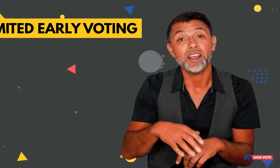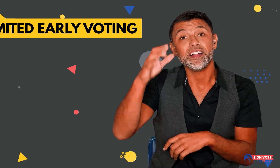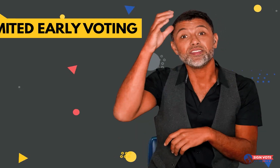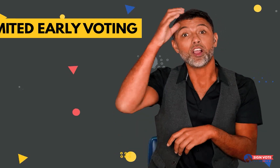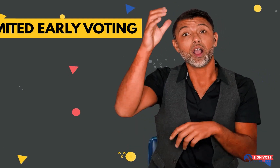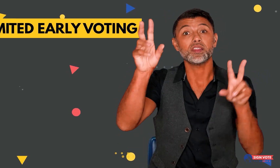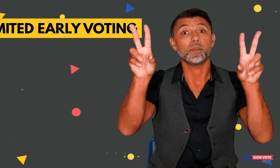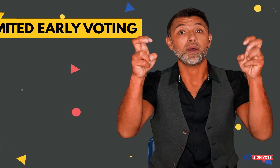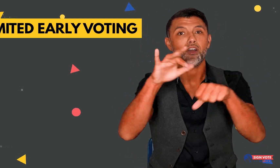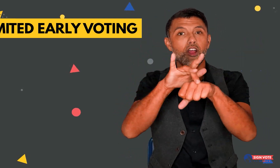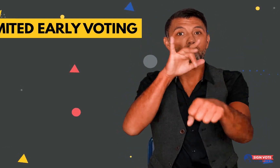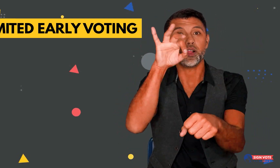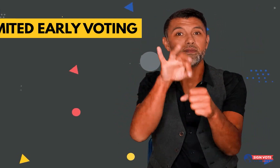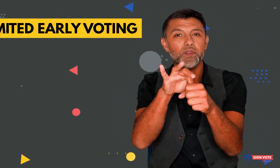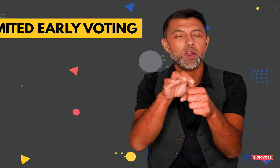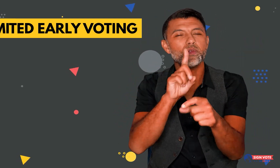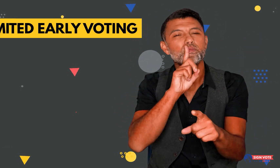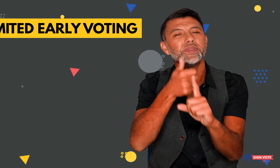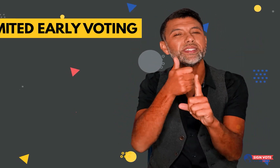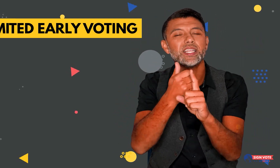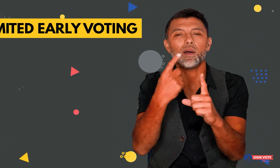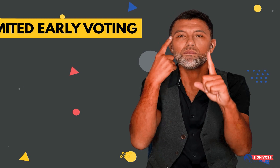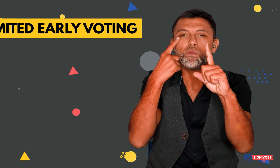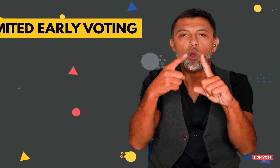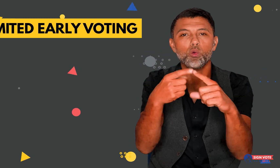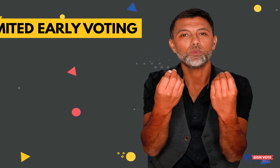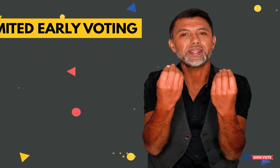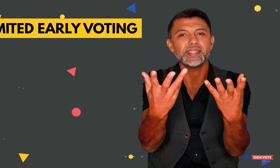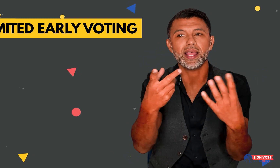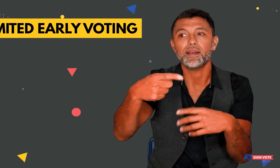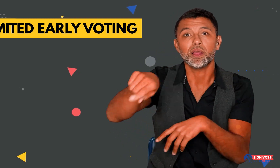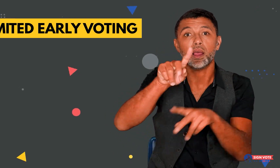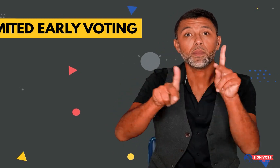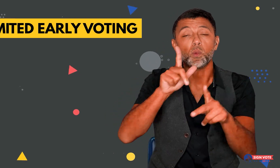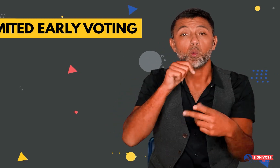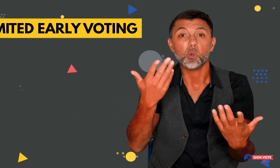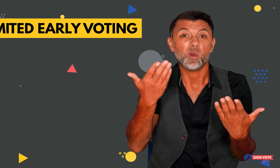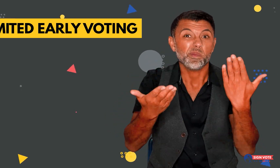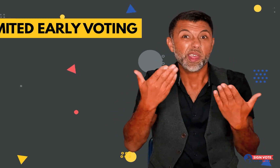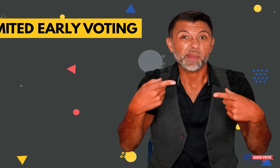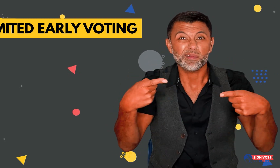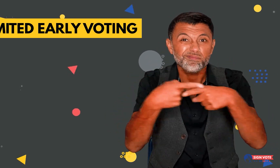The concept of early voting is meant to give people who